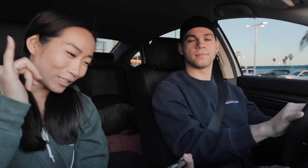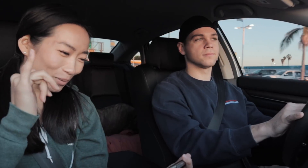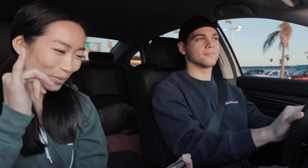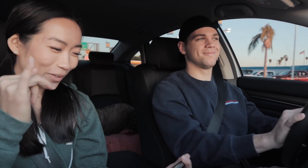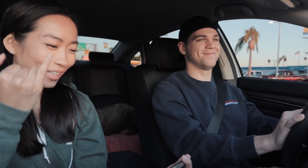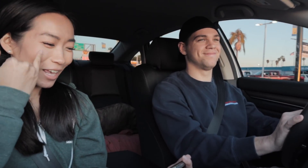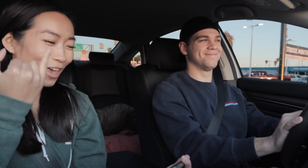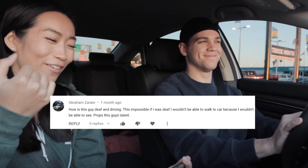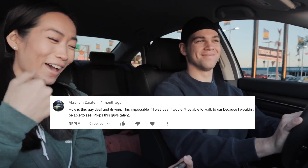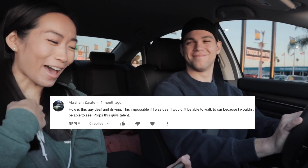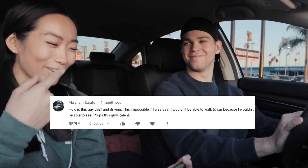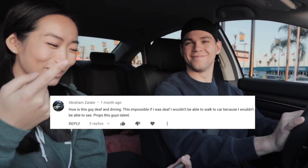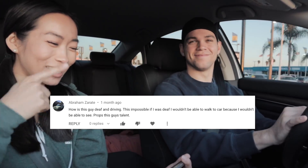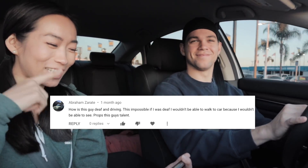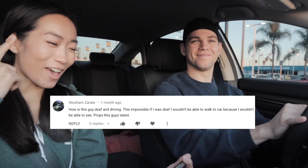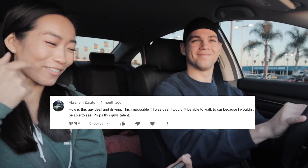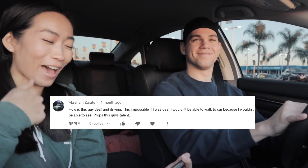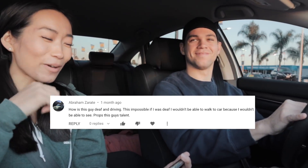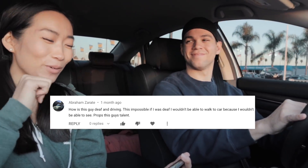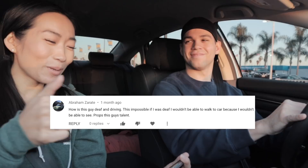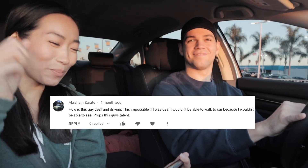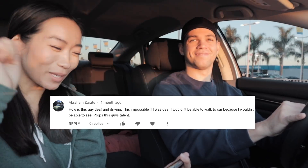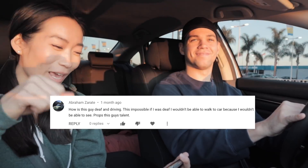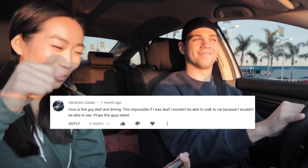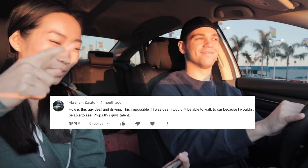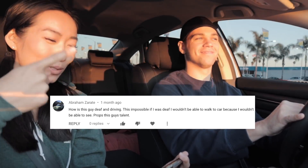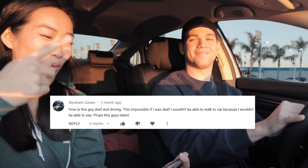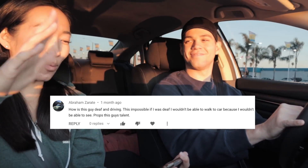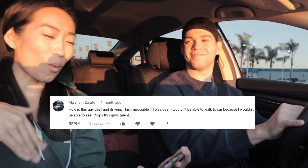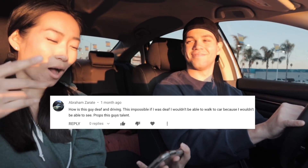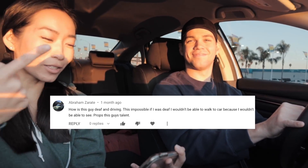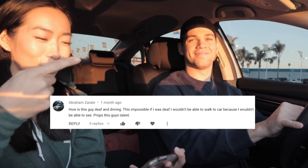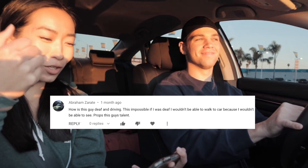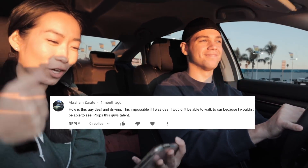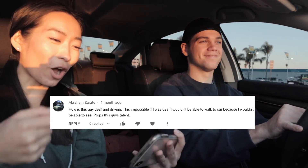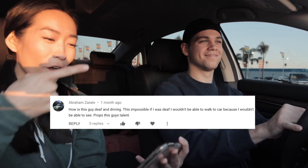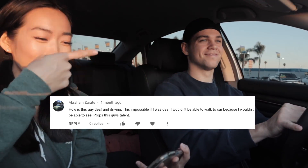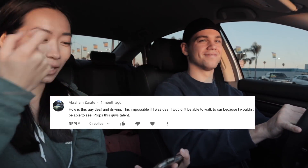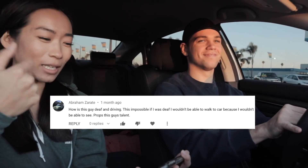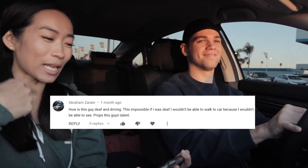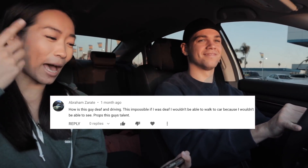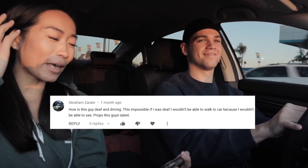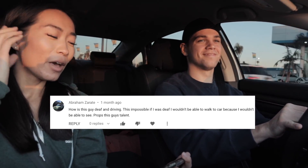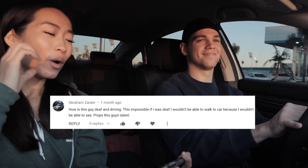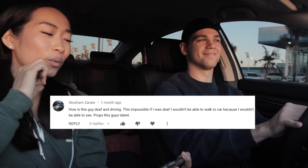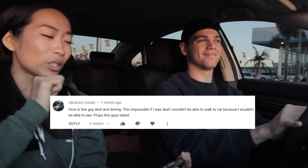E: Impossible if I was deaf I wouldn't be able to walk to the car because I would